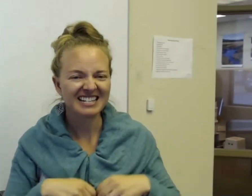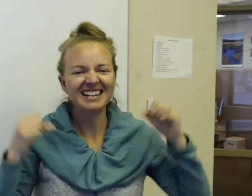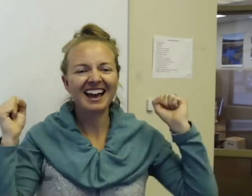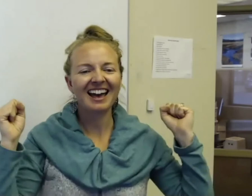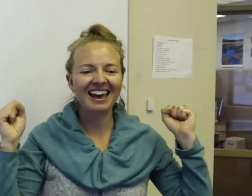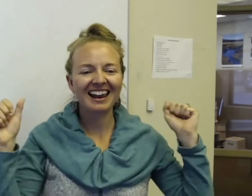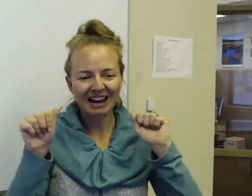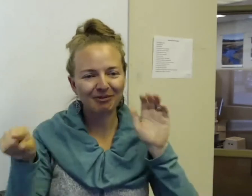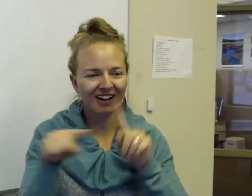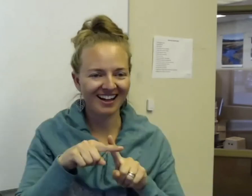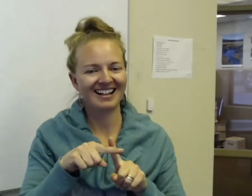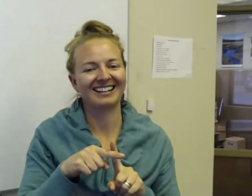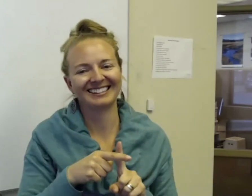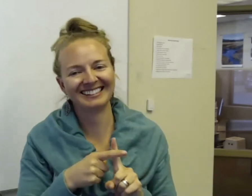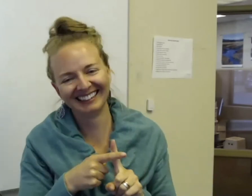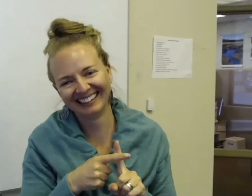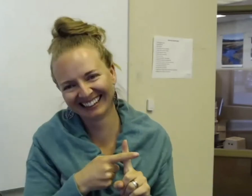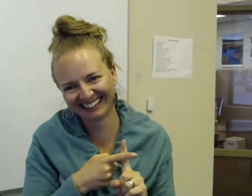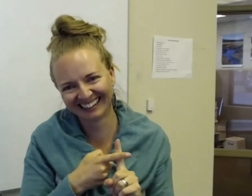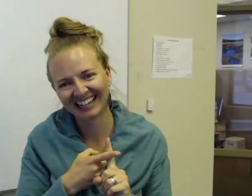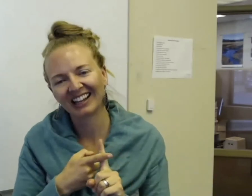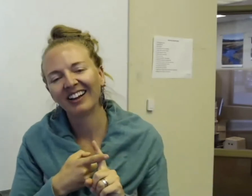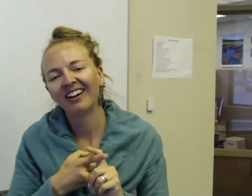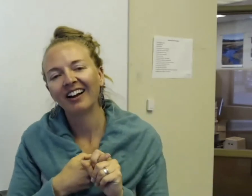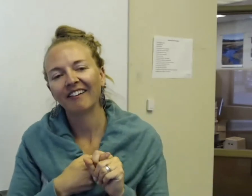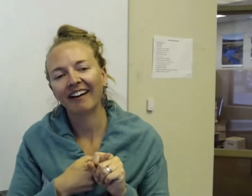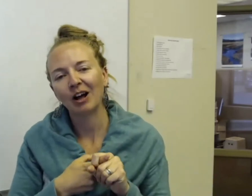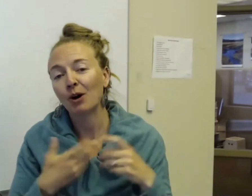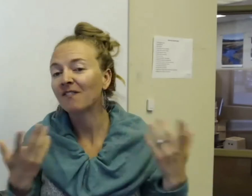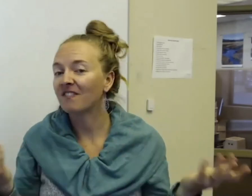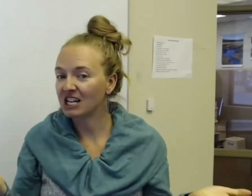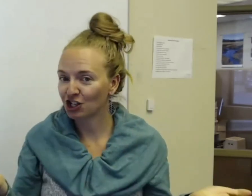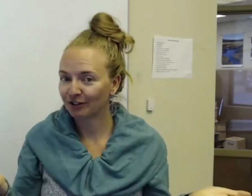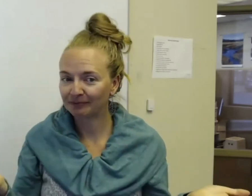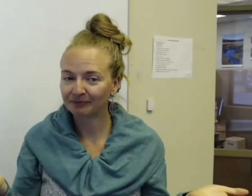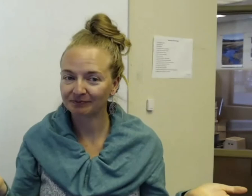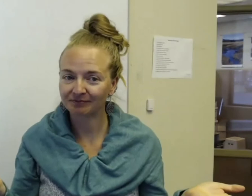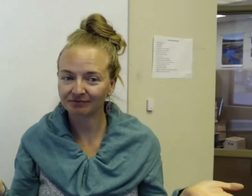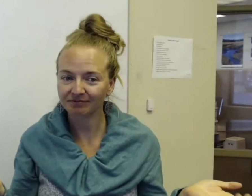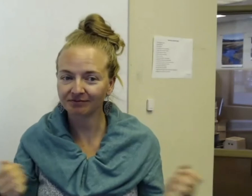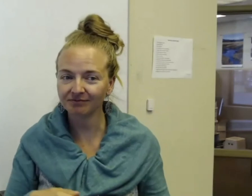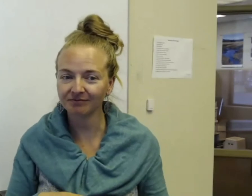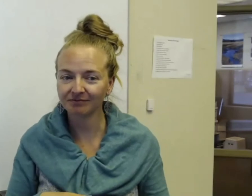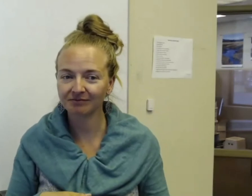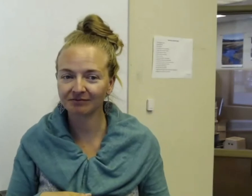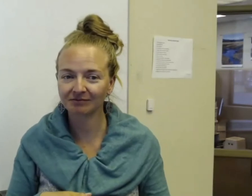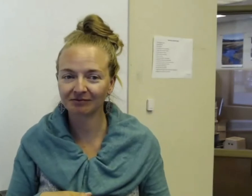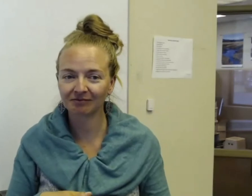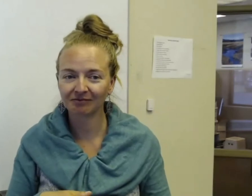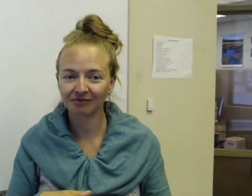Yay! "A" plus! All right. How about fish?